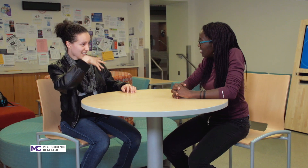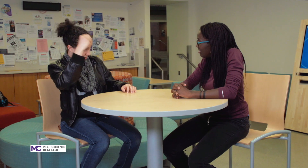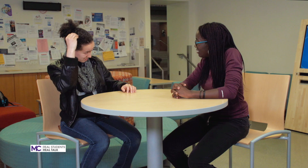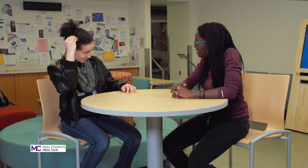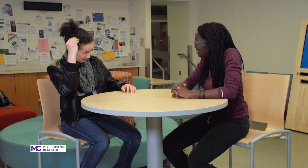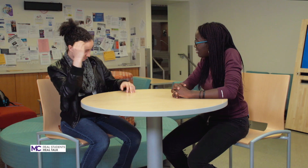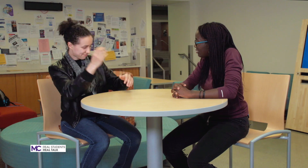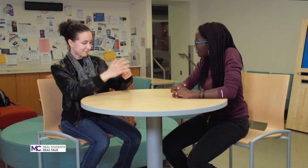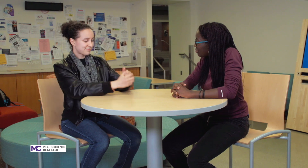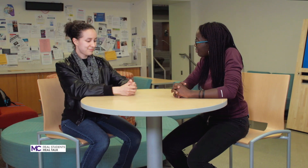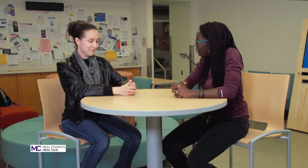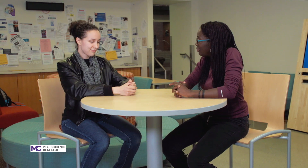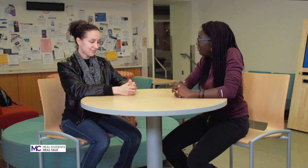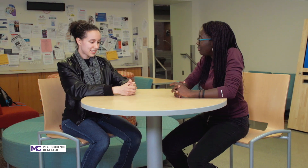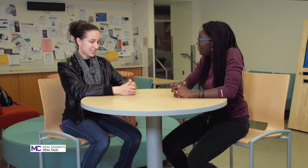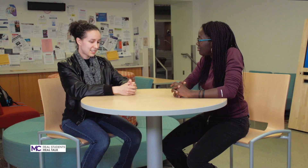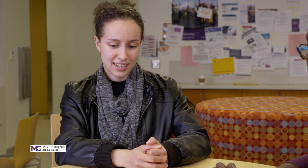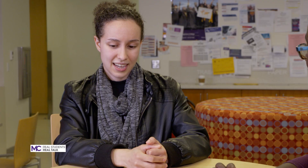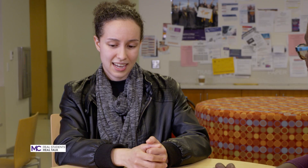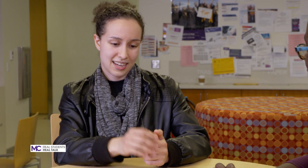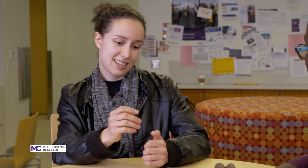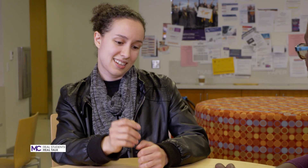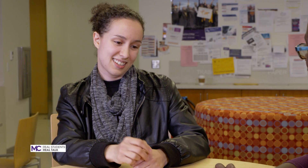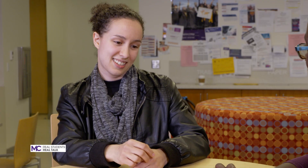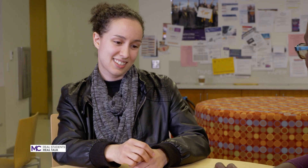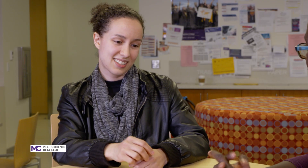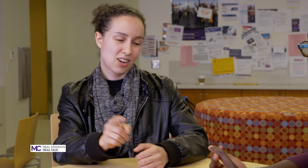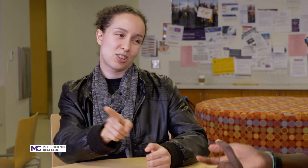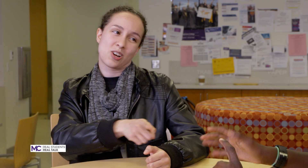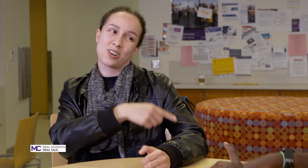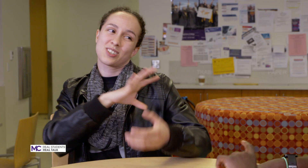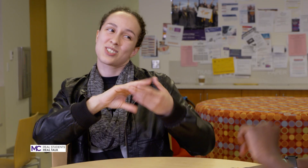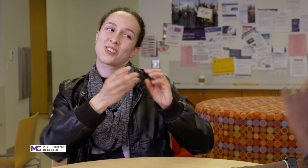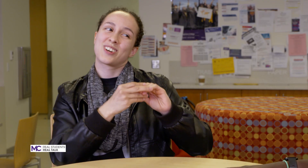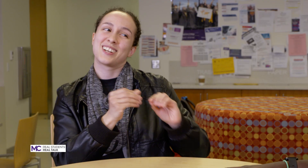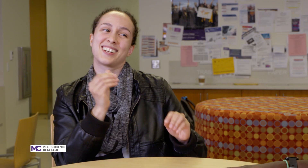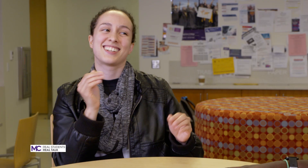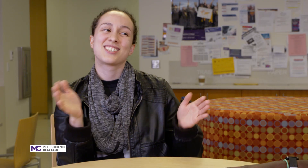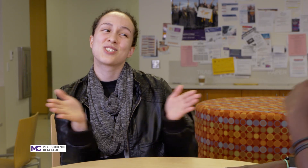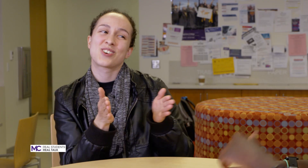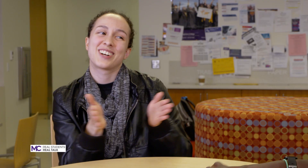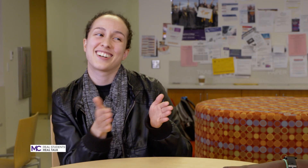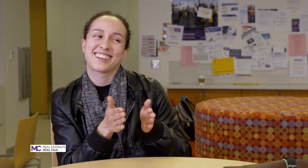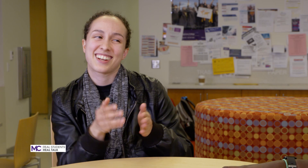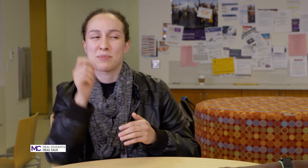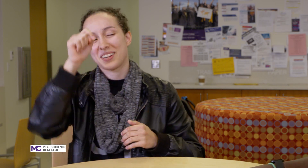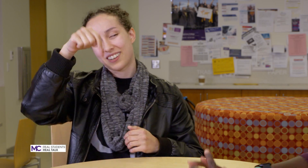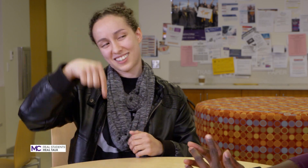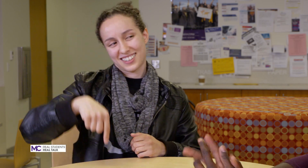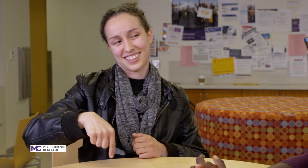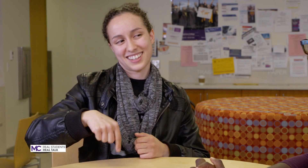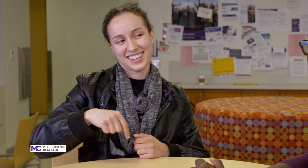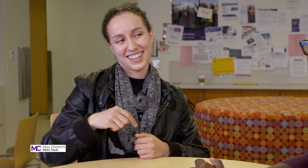and long story short I'm here